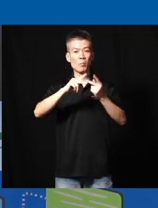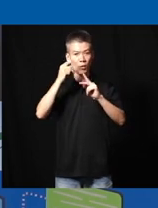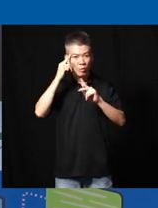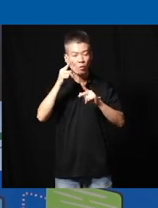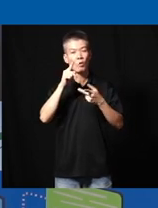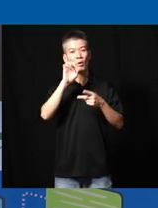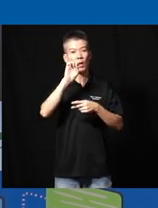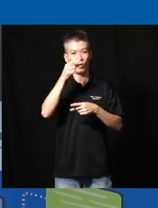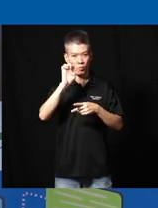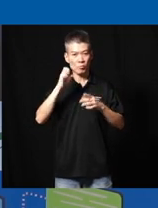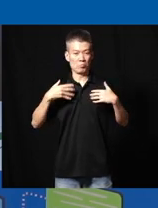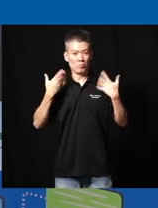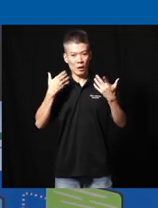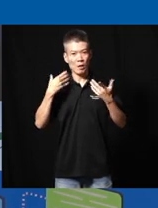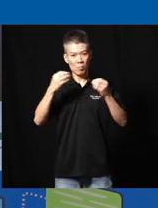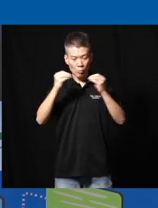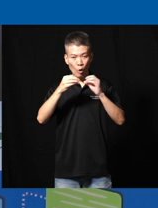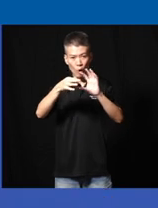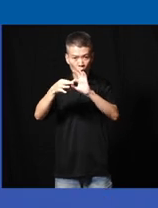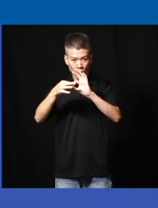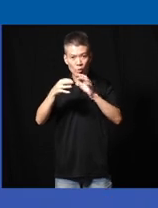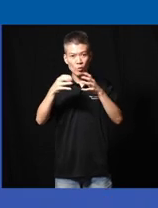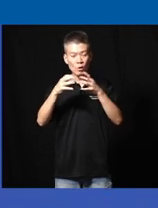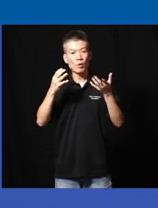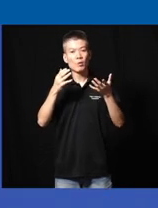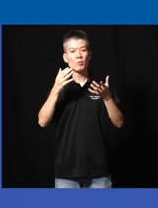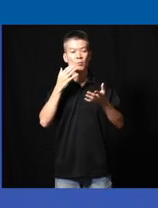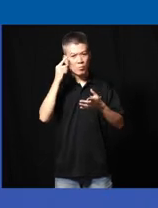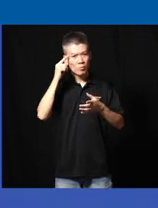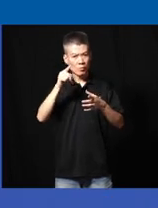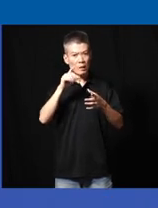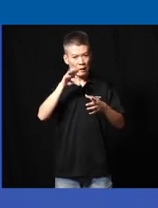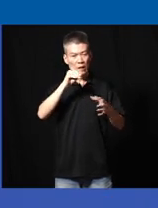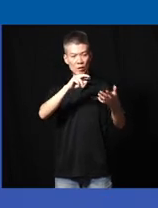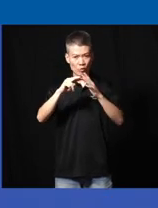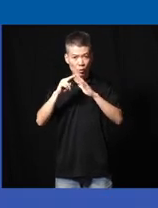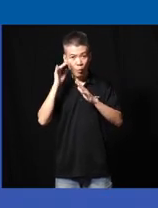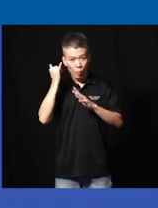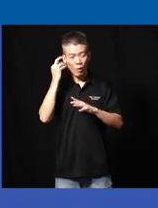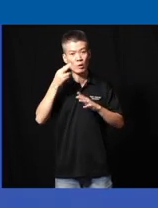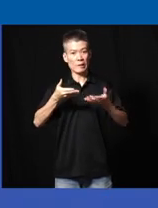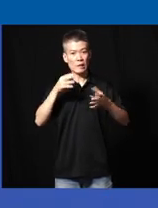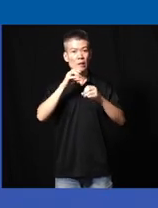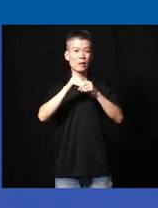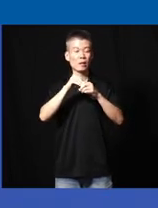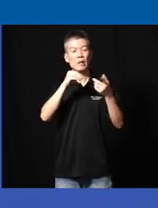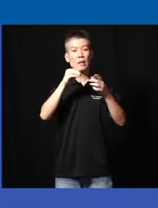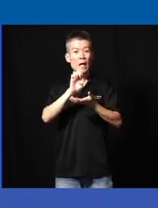glad that we have quite a l of collaborations together I particularly like your point about it takes a village because that's a reason why we are here in enabling Village because we see